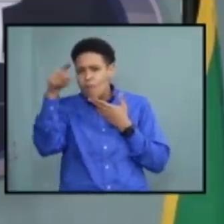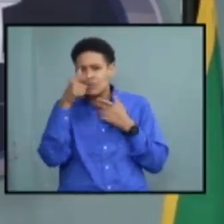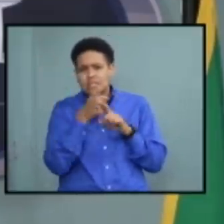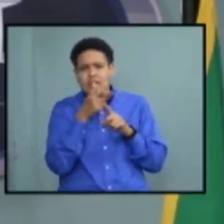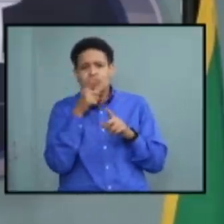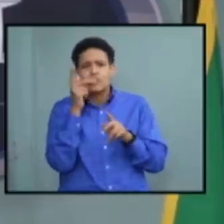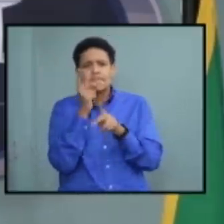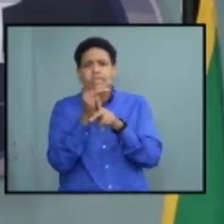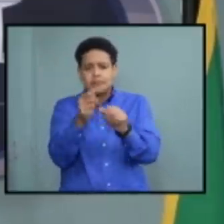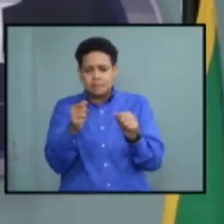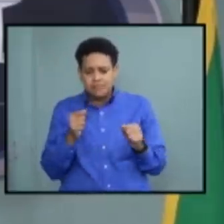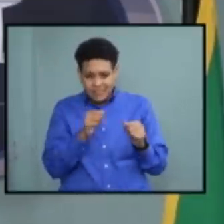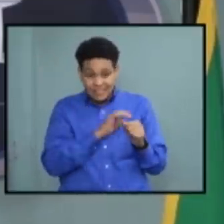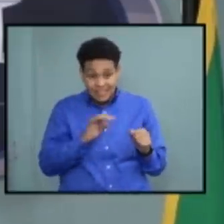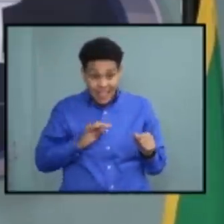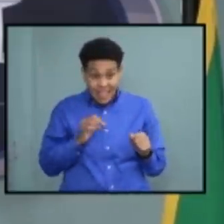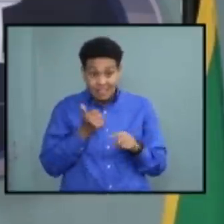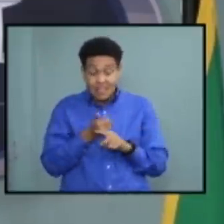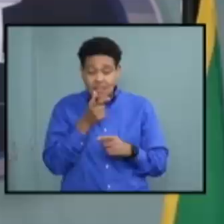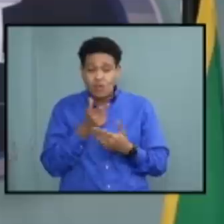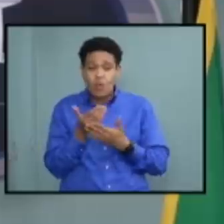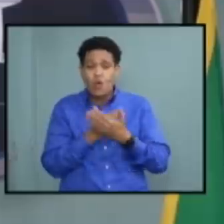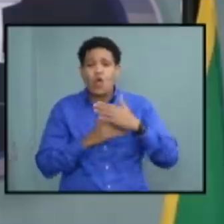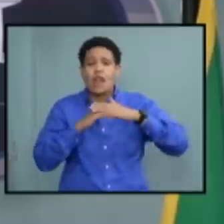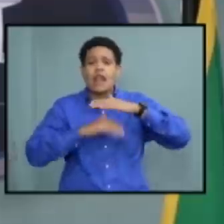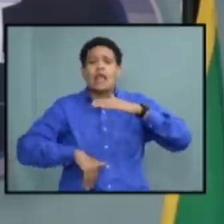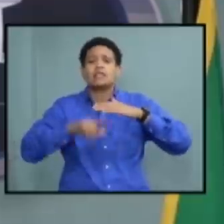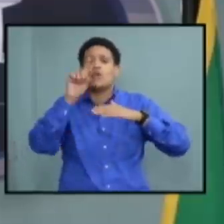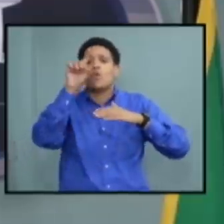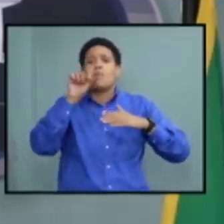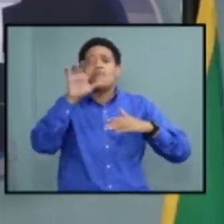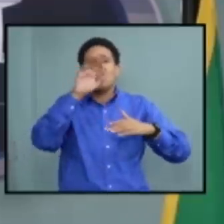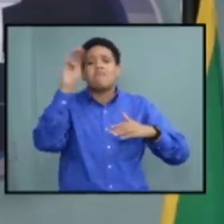employees who earn less than one and a half million dollars a year and we are